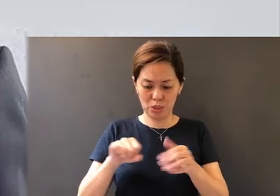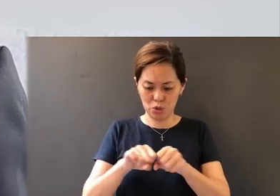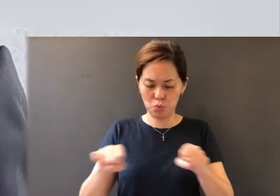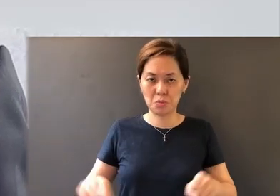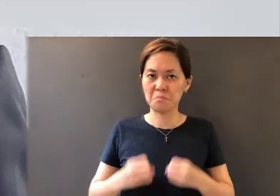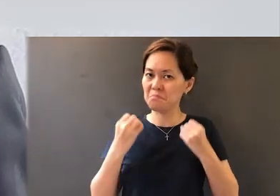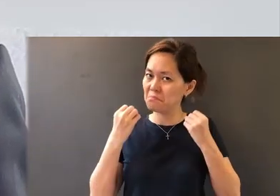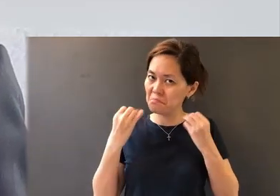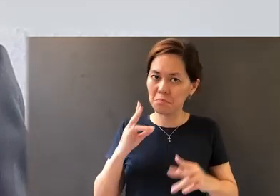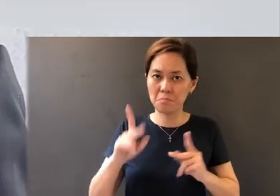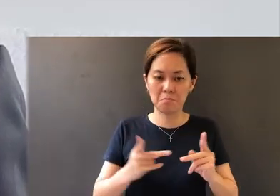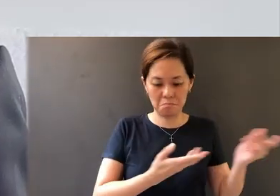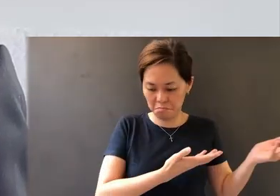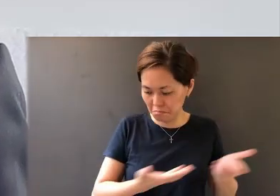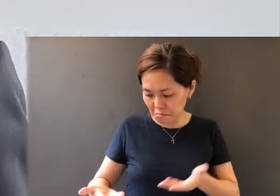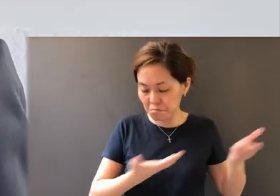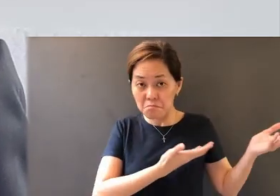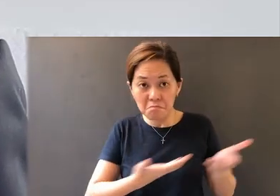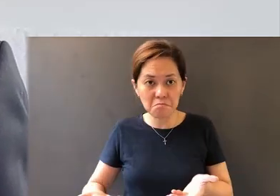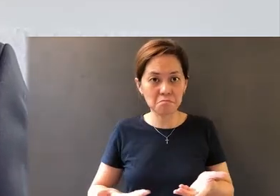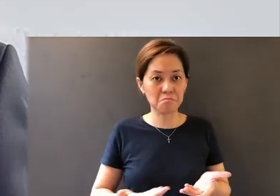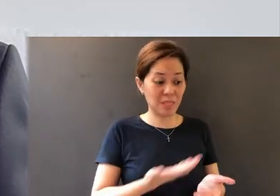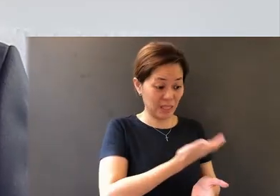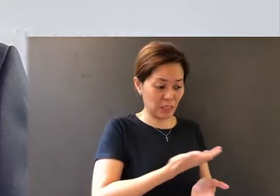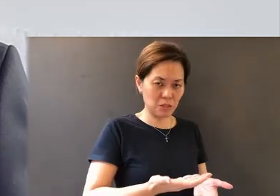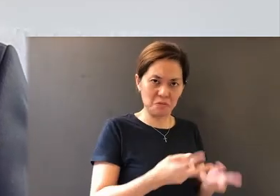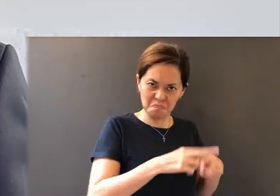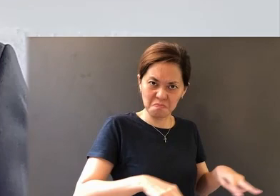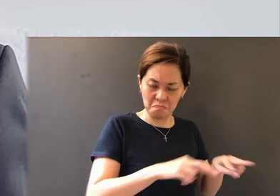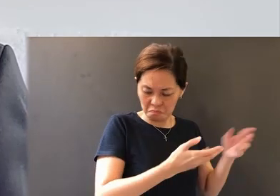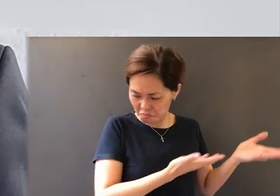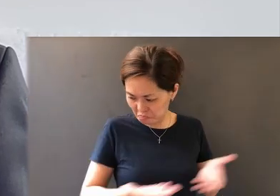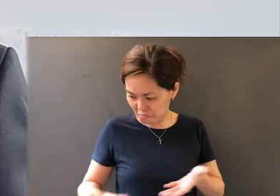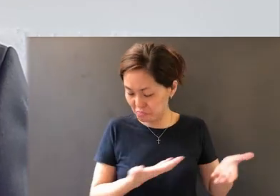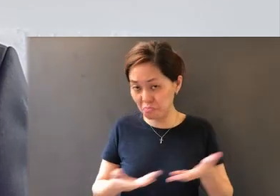people who bring things of value to the pawnshop